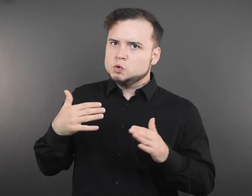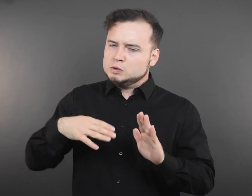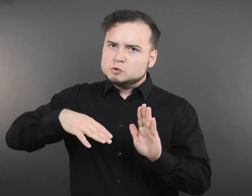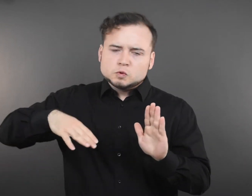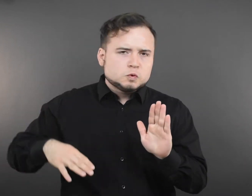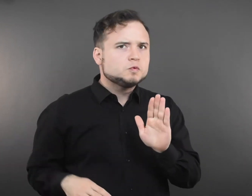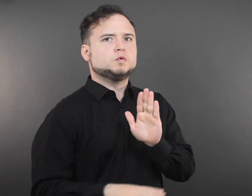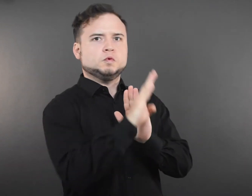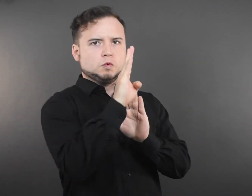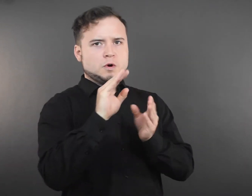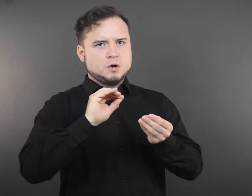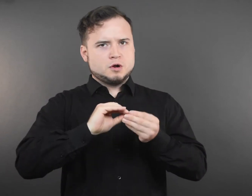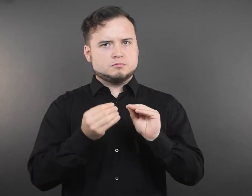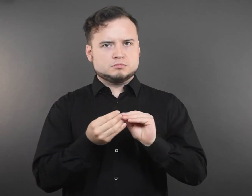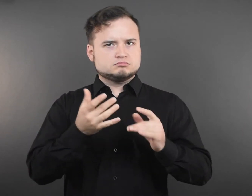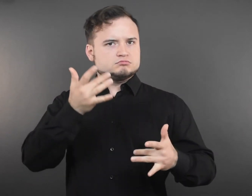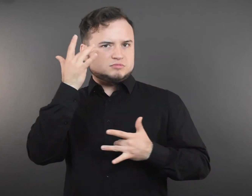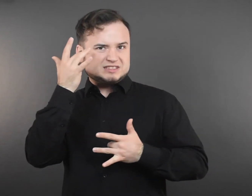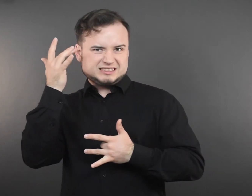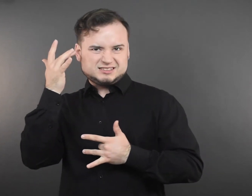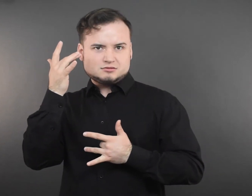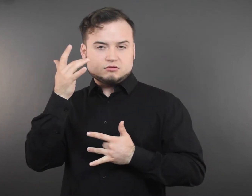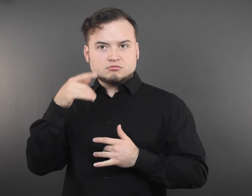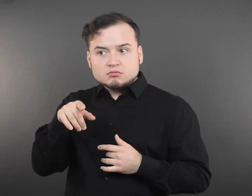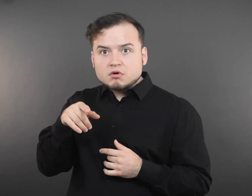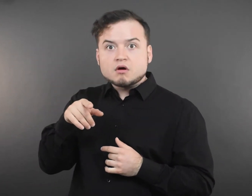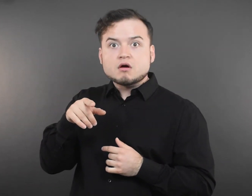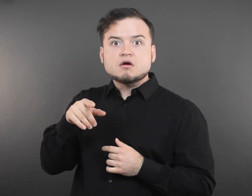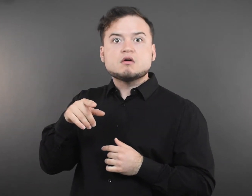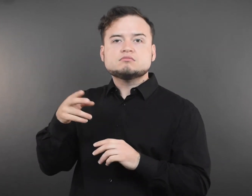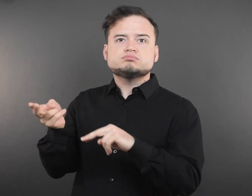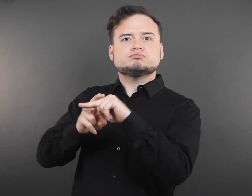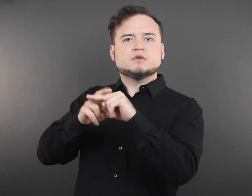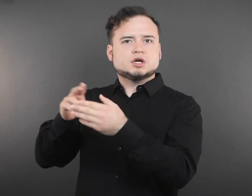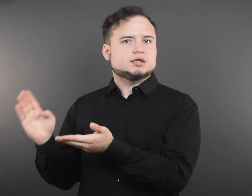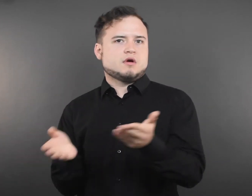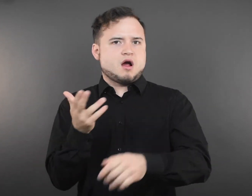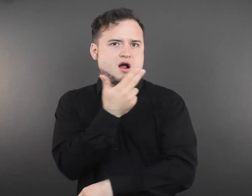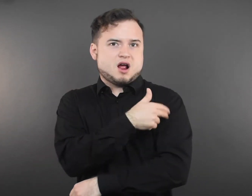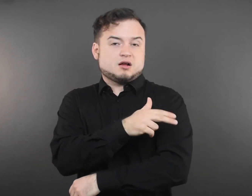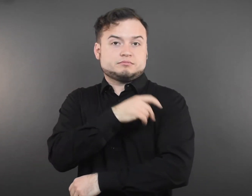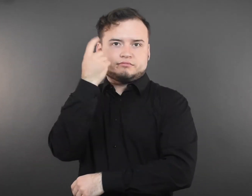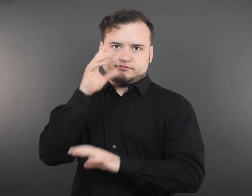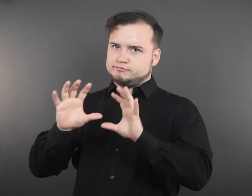with a steep and substantial increase in hospitalizations for older Americans.